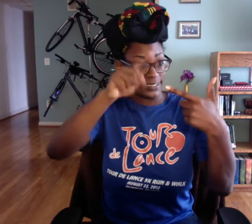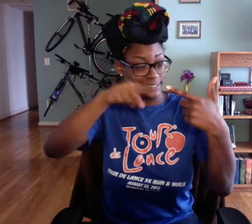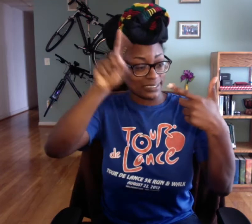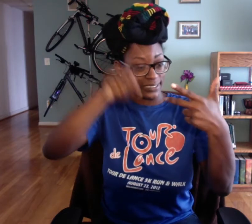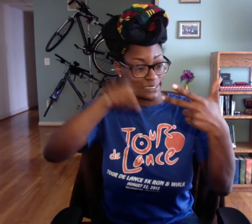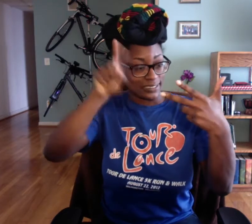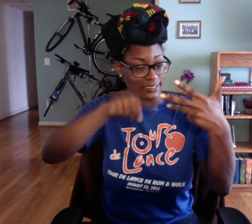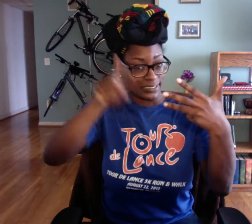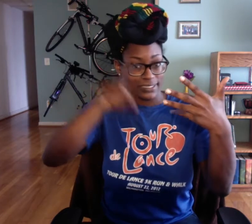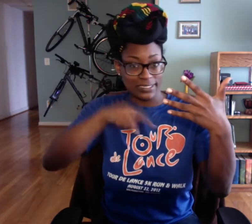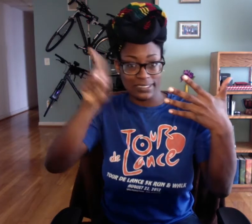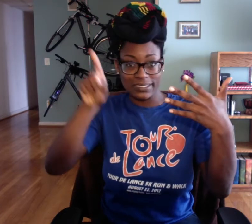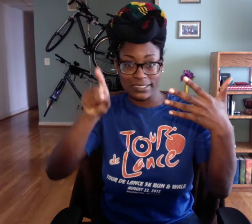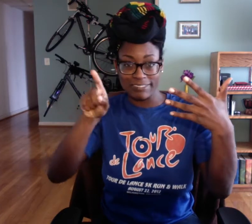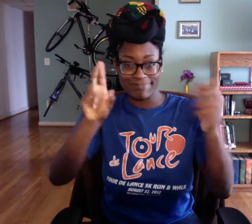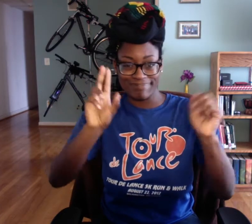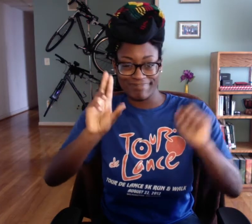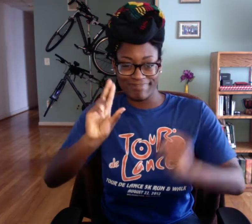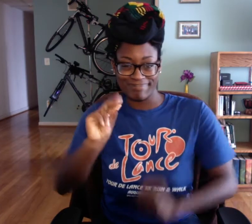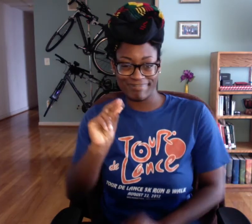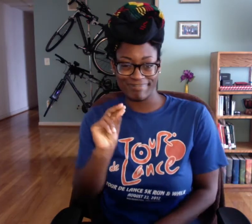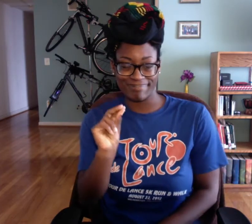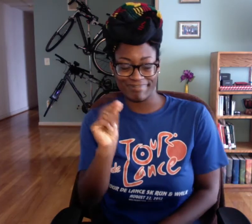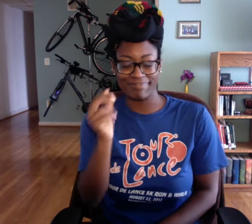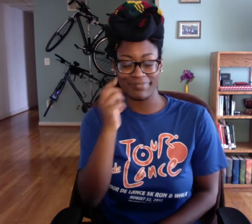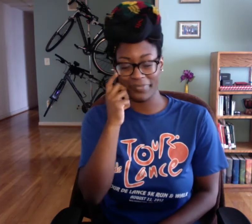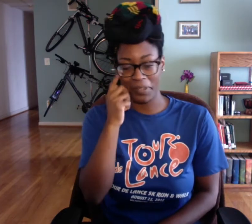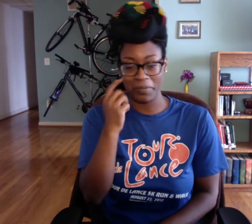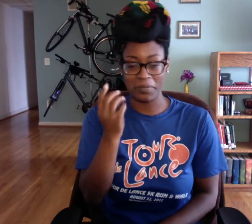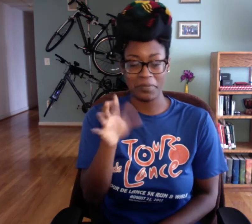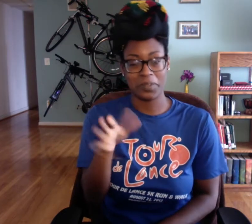video, at all.